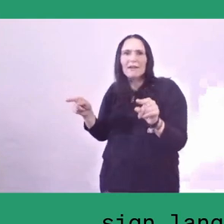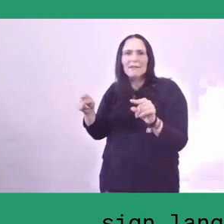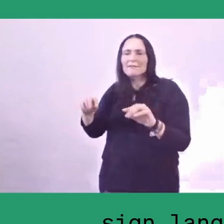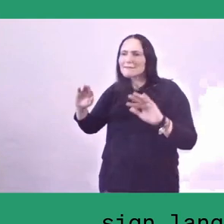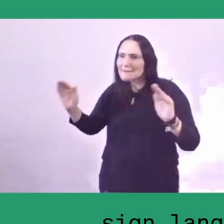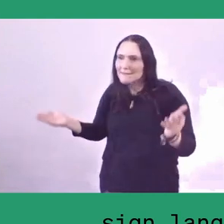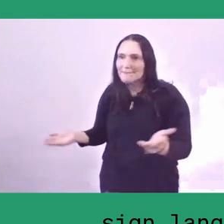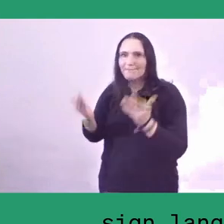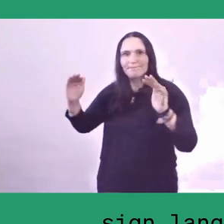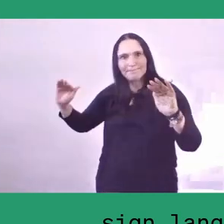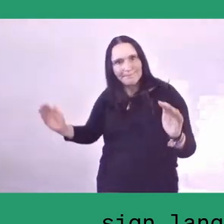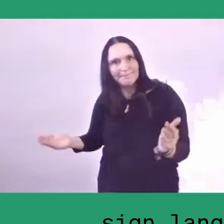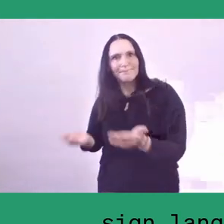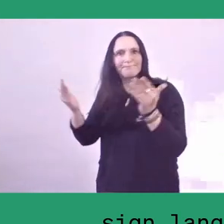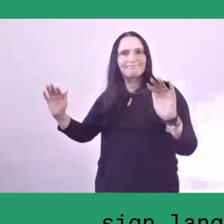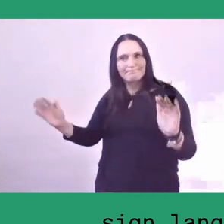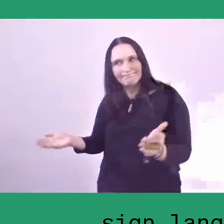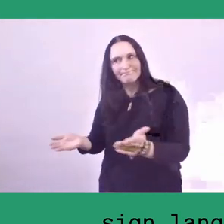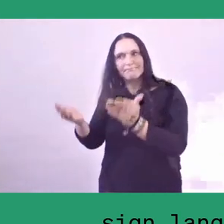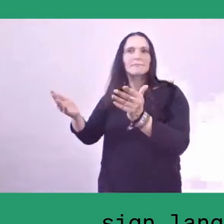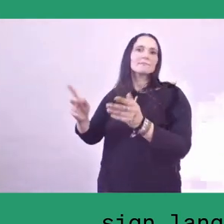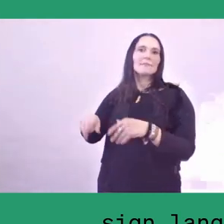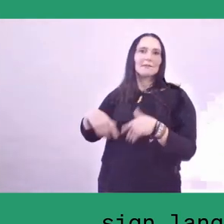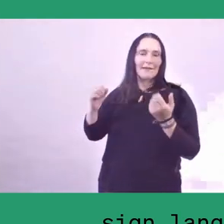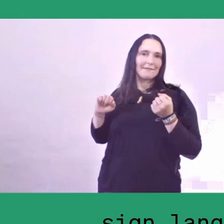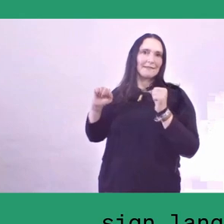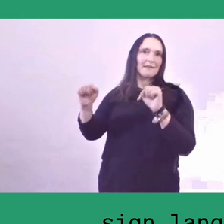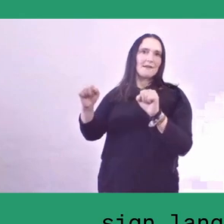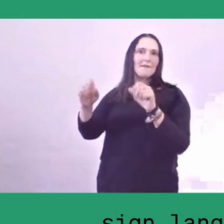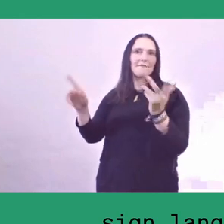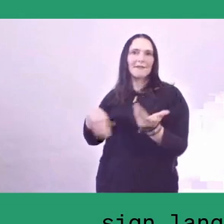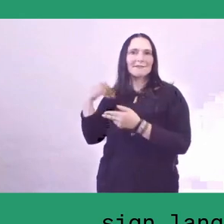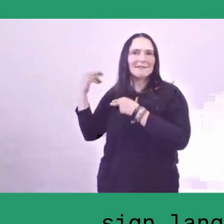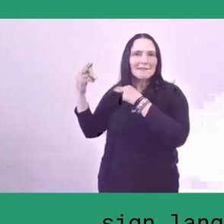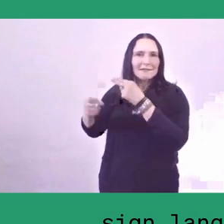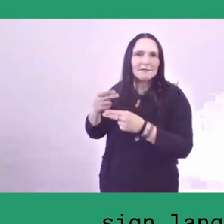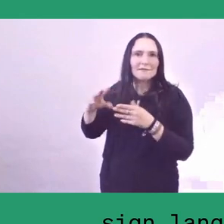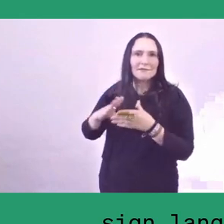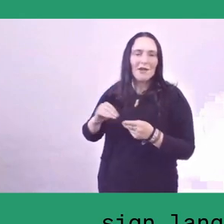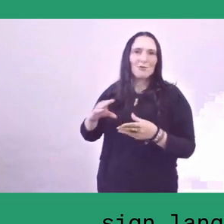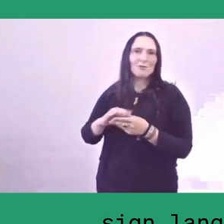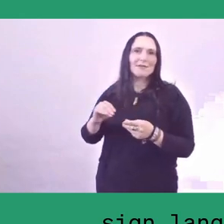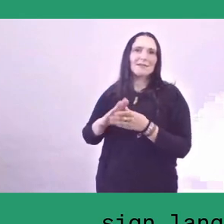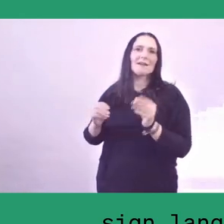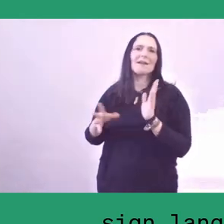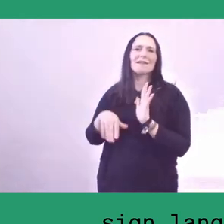they're trying to tell again the stories of the ancestors in the kampung heritage,